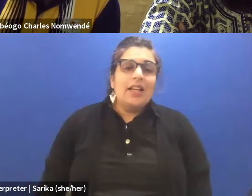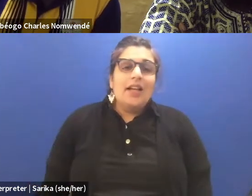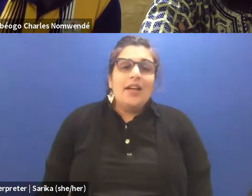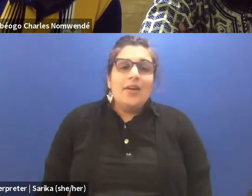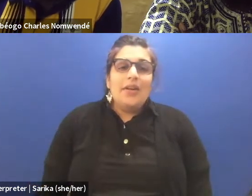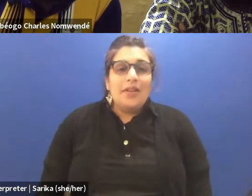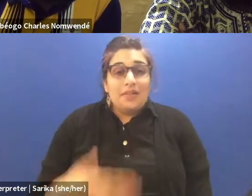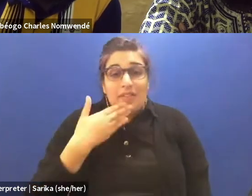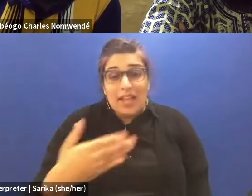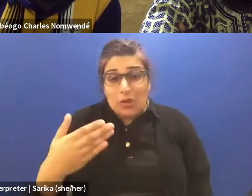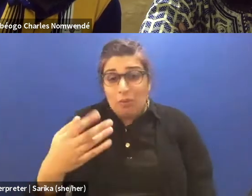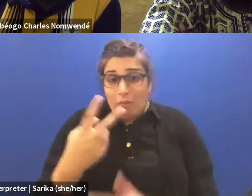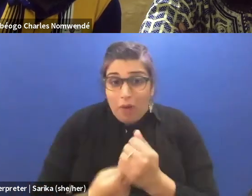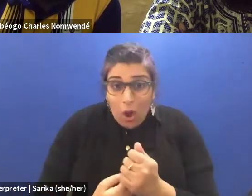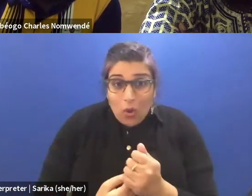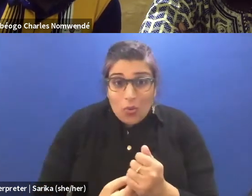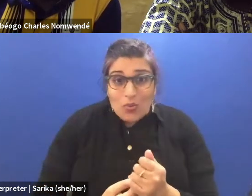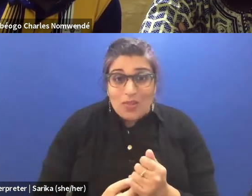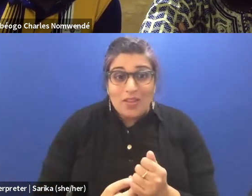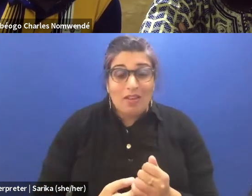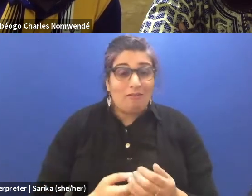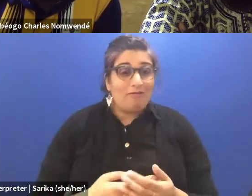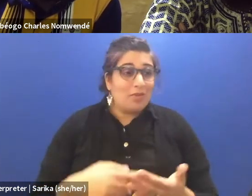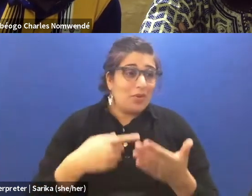Thanks to both of you for taking the time to chat, to have this conversation.